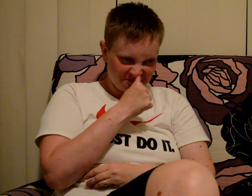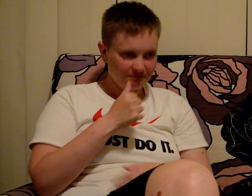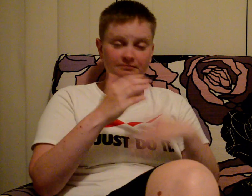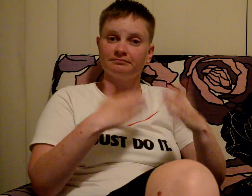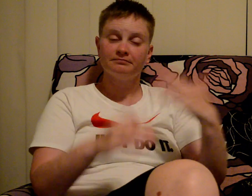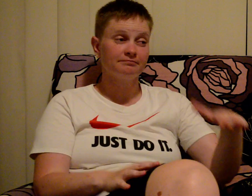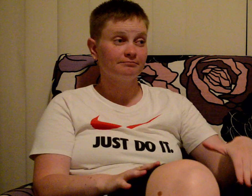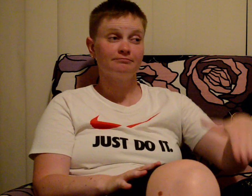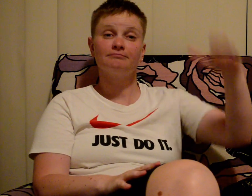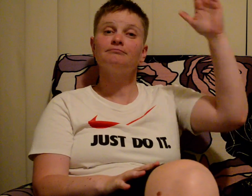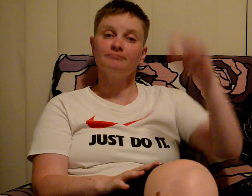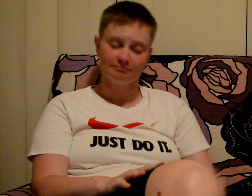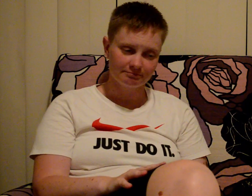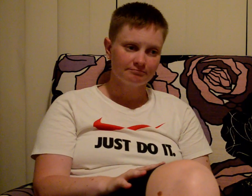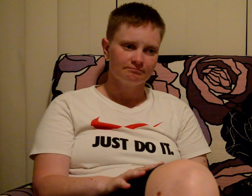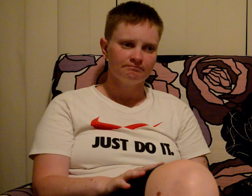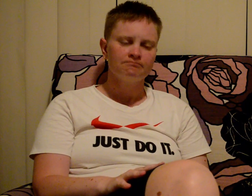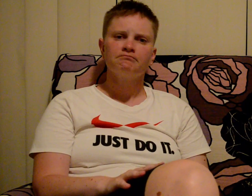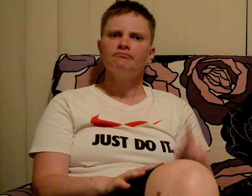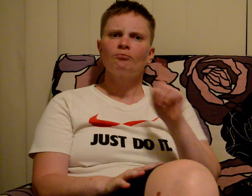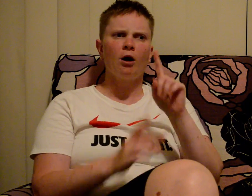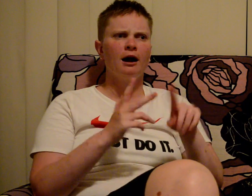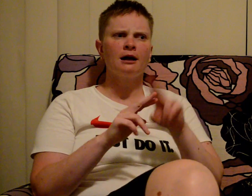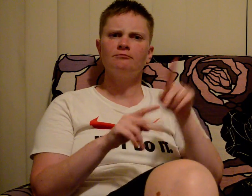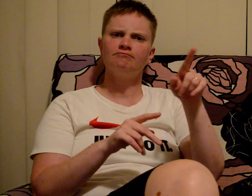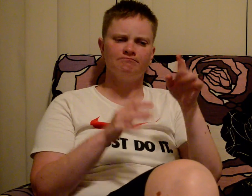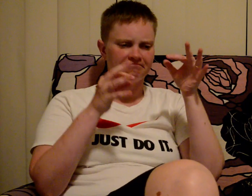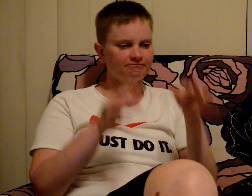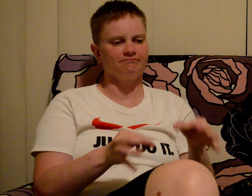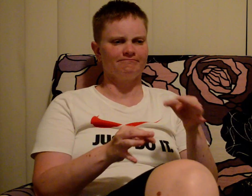Over the years when their child grows up, what if that person then decides